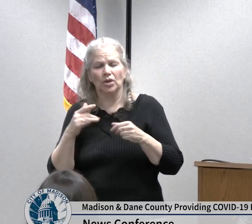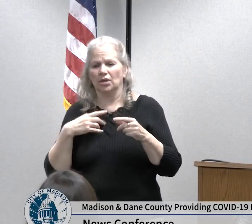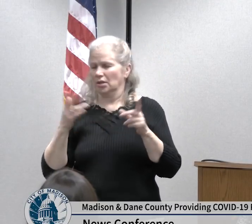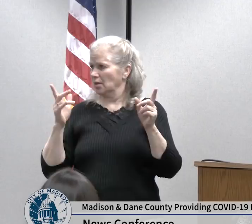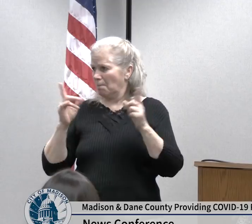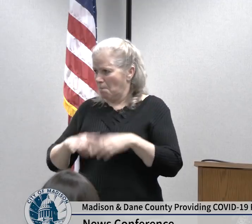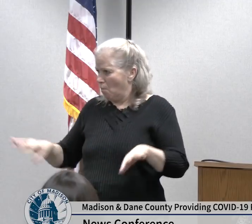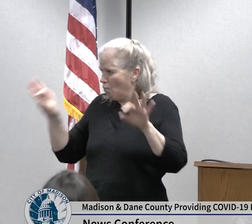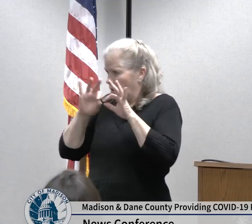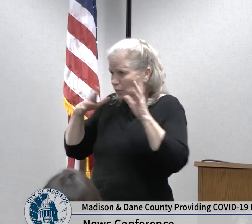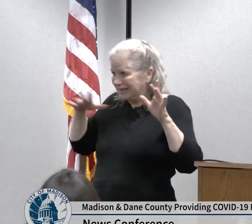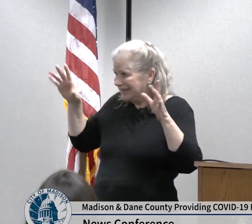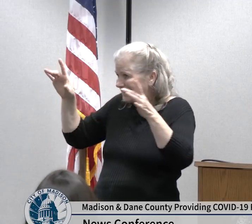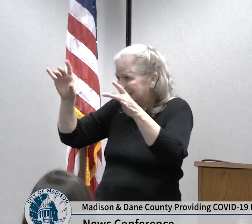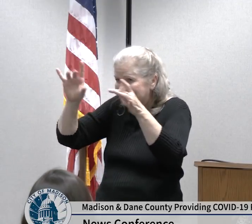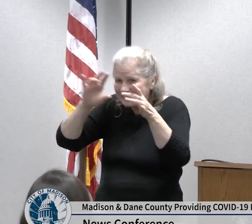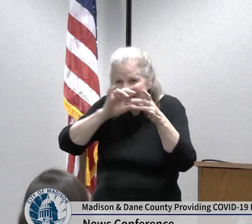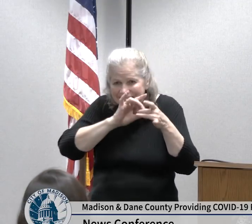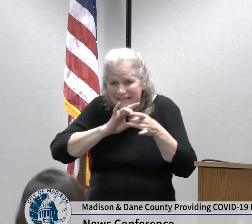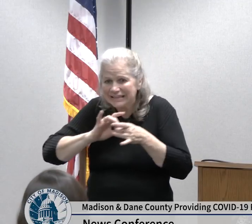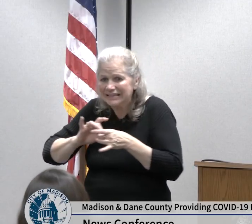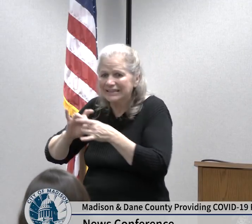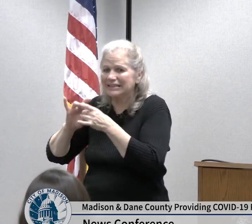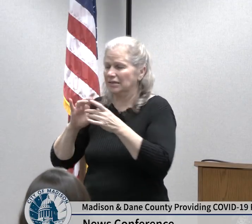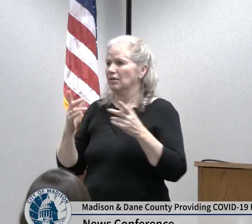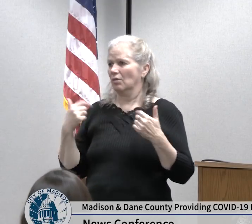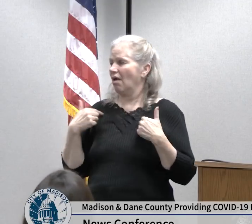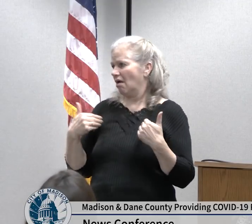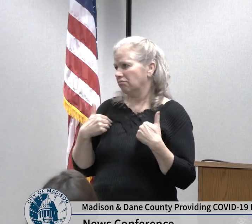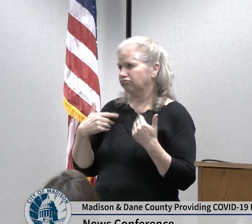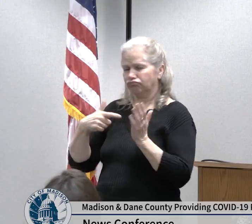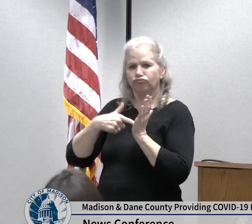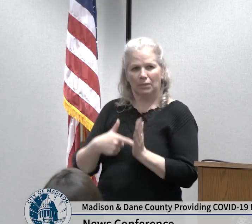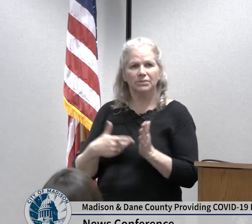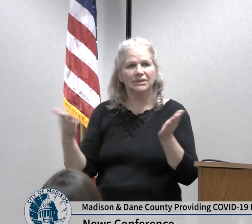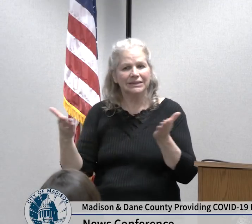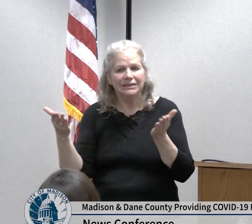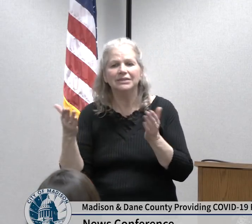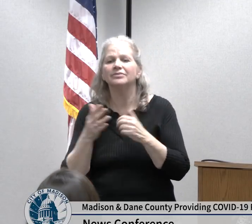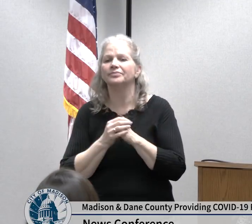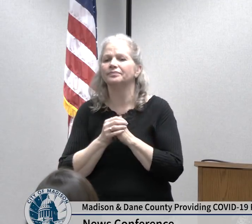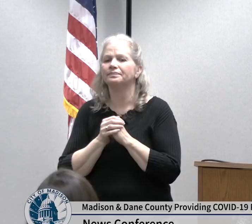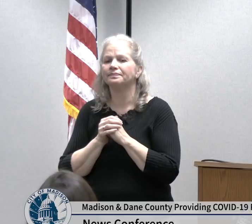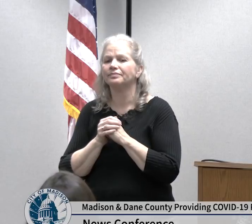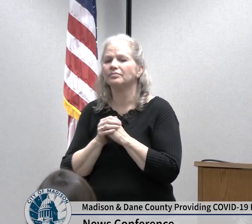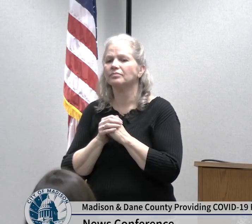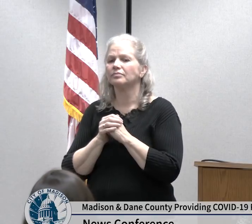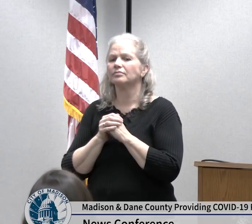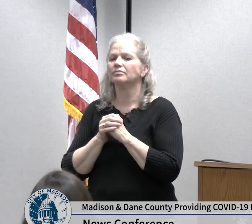here today we are focused on protecting our most vulnerable neighbors and we are